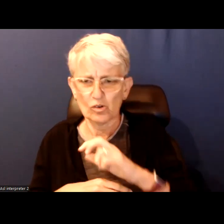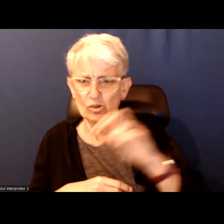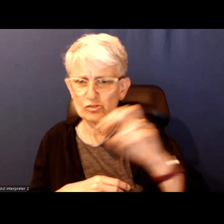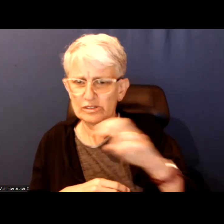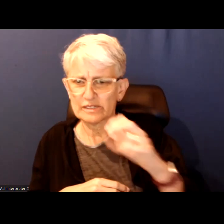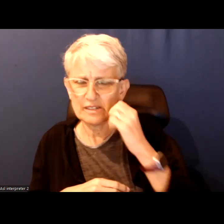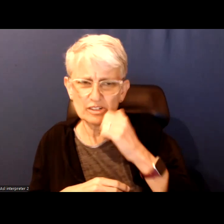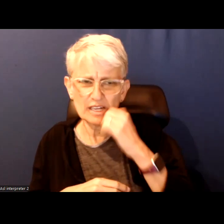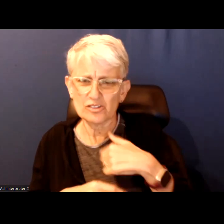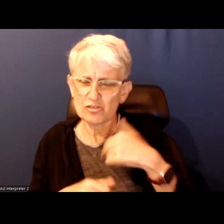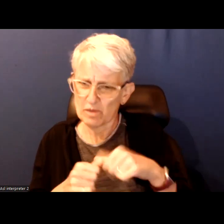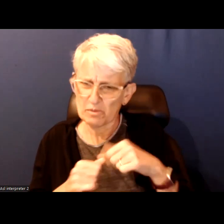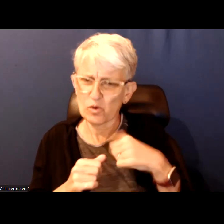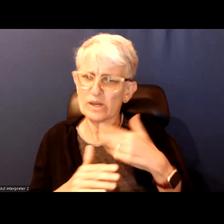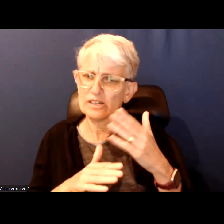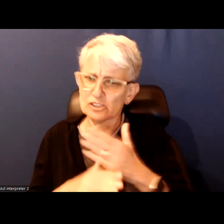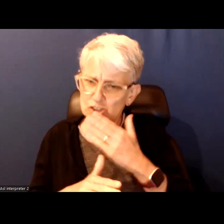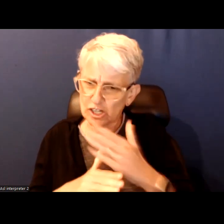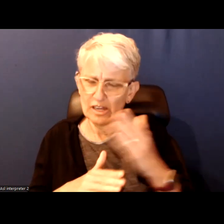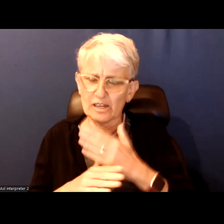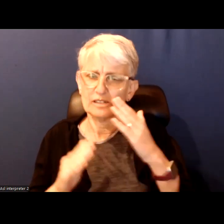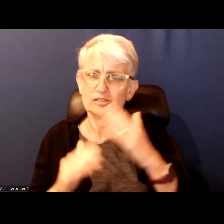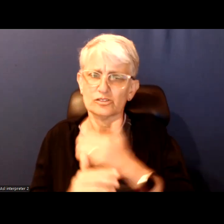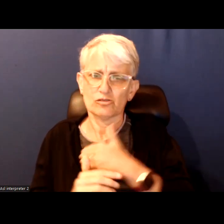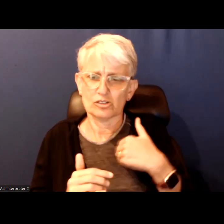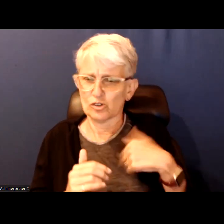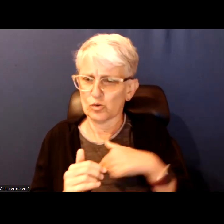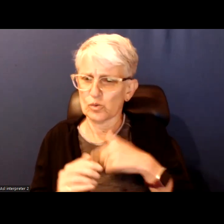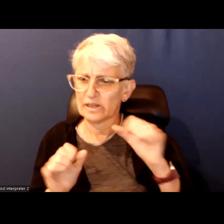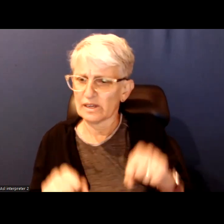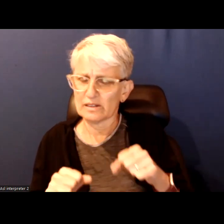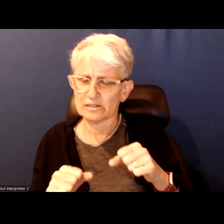Remember that we share the city and we are the ones who can also make it better together.